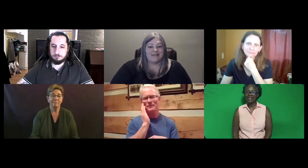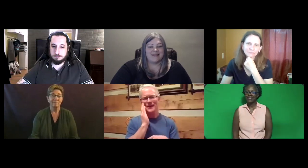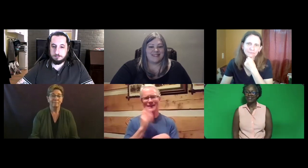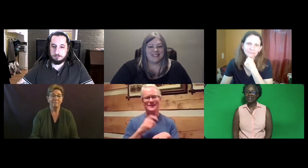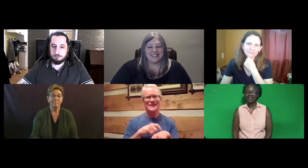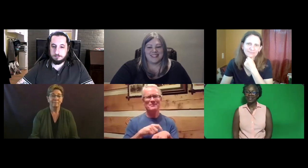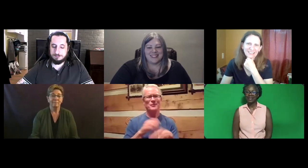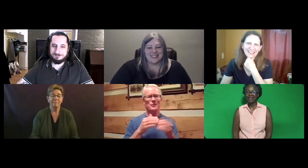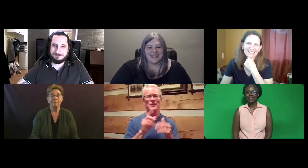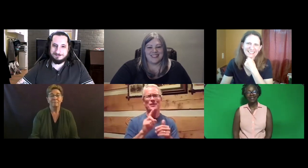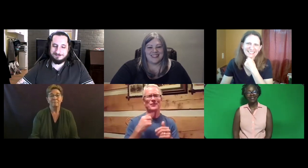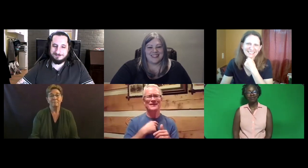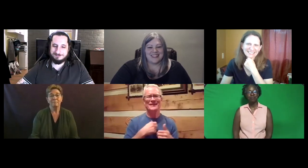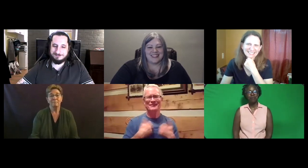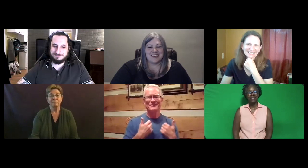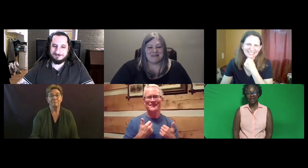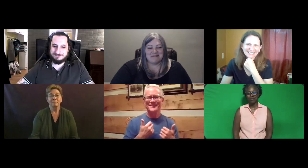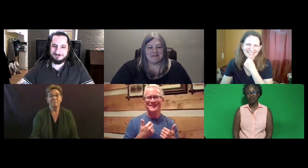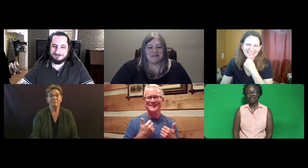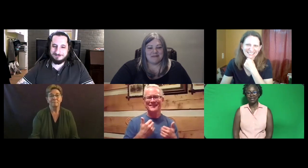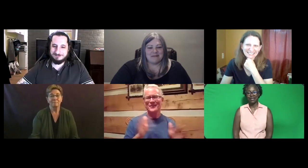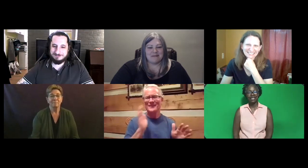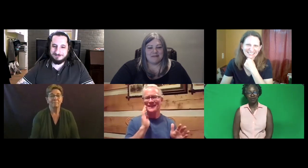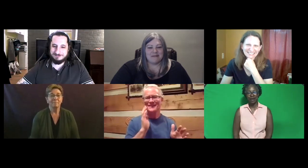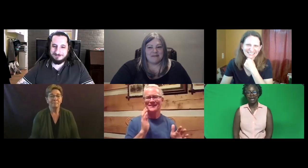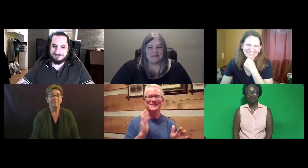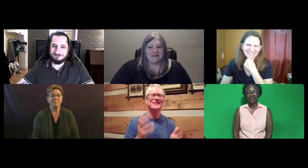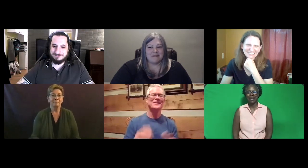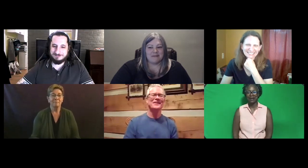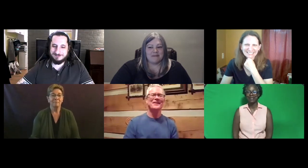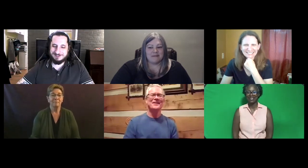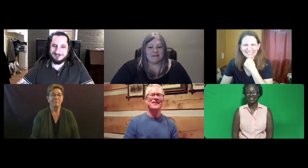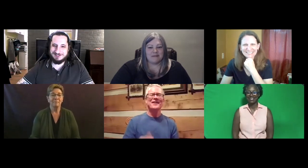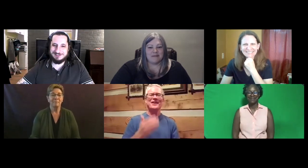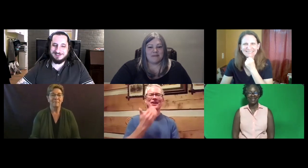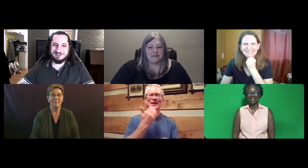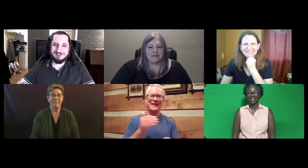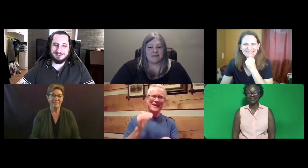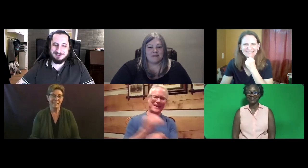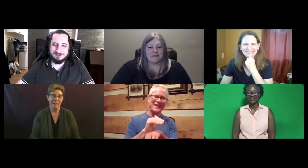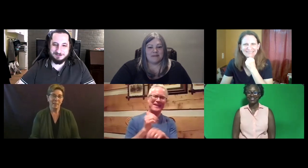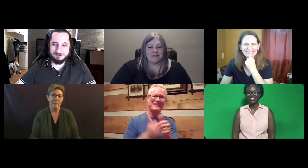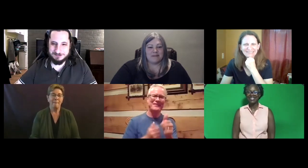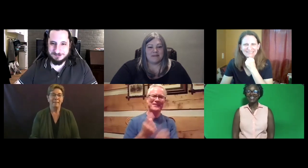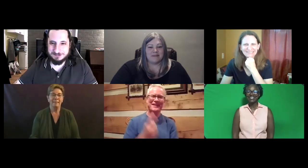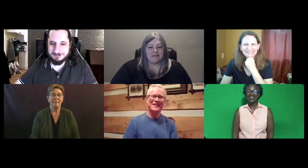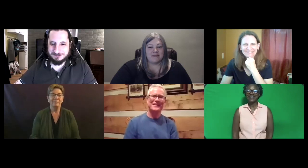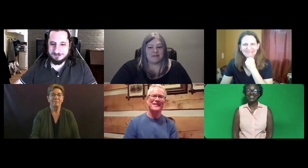And I think it's bedtime for me -- at least where I am right now . It's bedtime. So good night everyone.